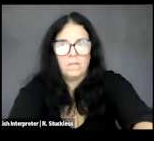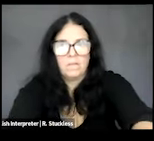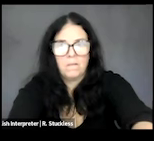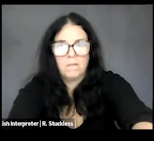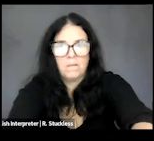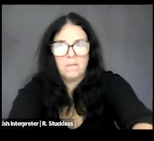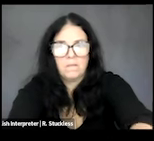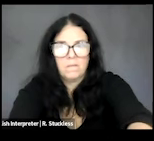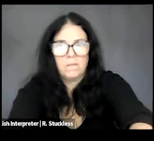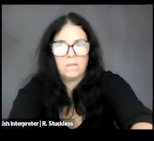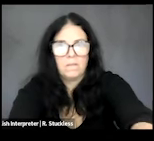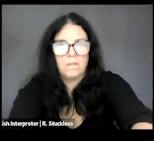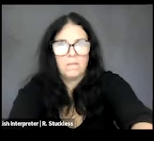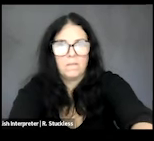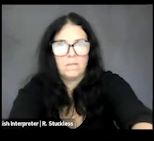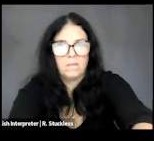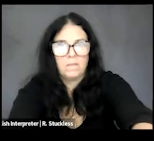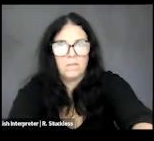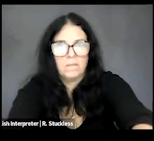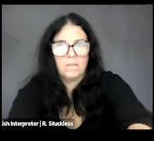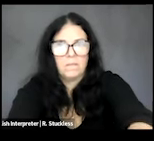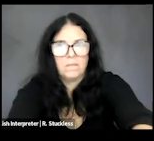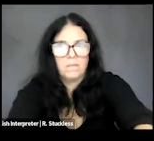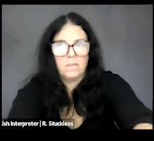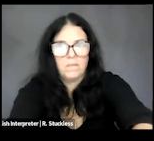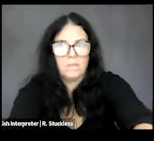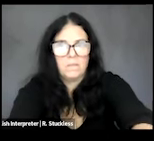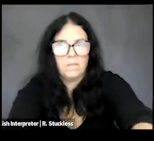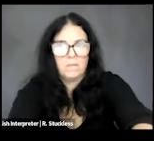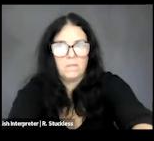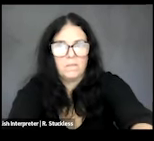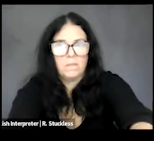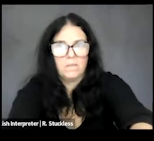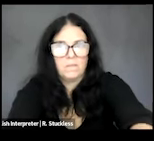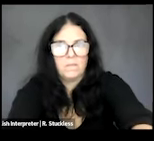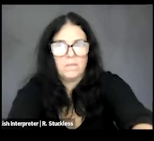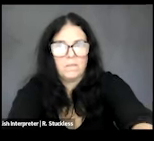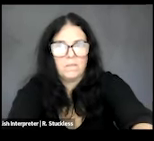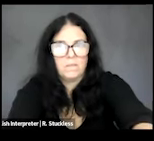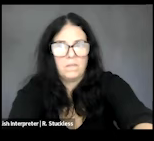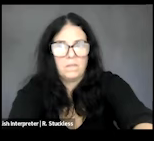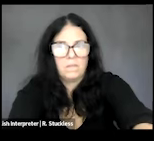be sharing also our survey for evaluation midway through the webinar in the chat and in